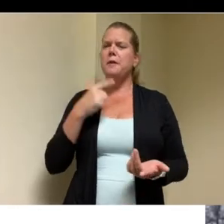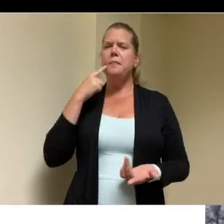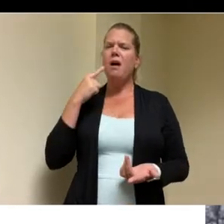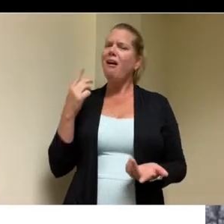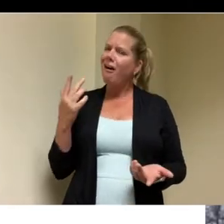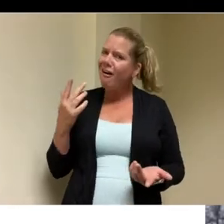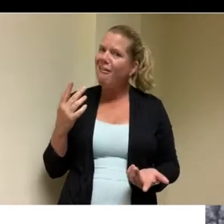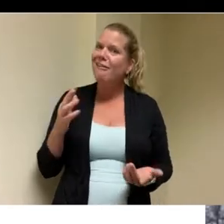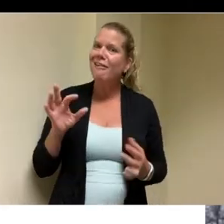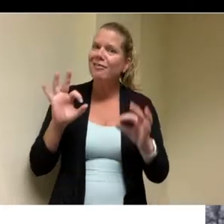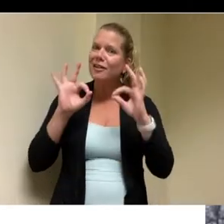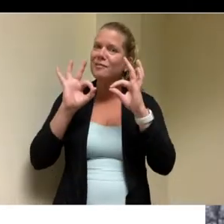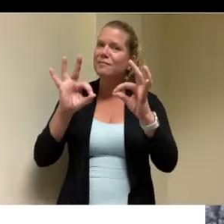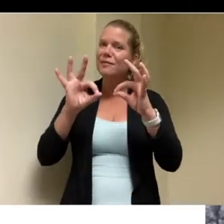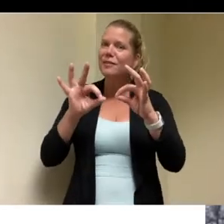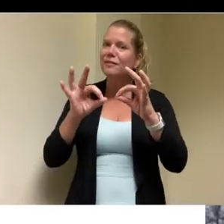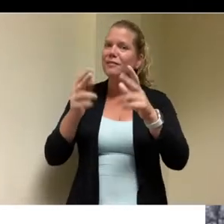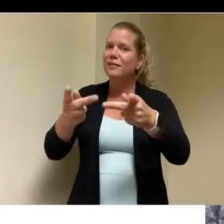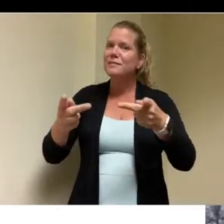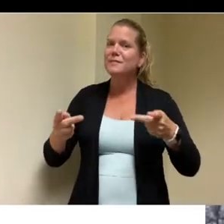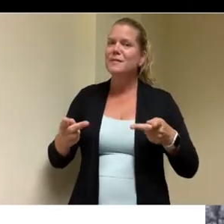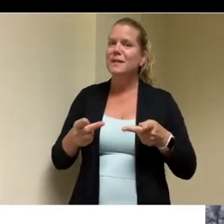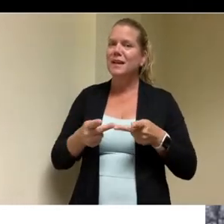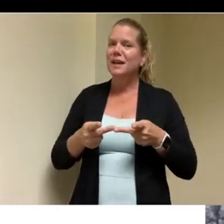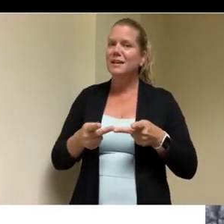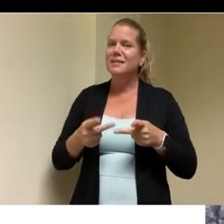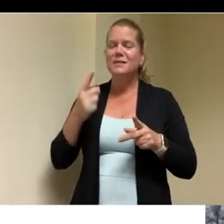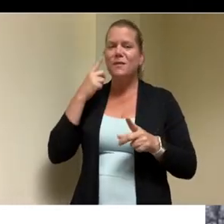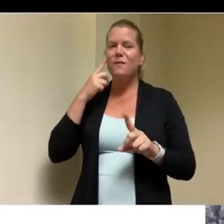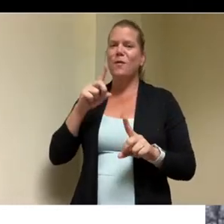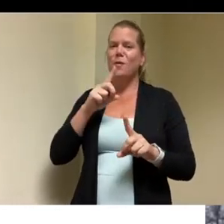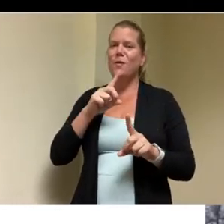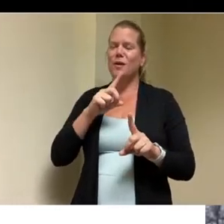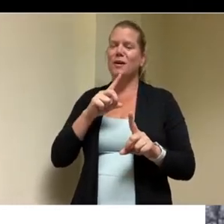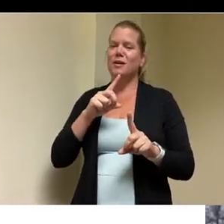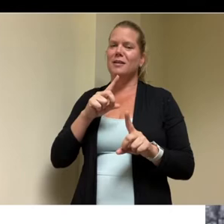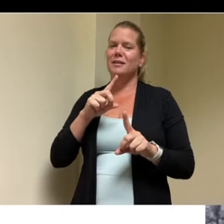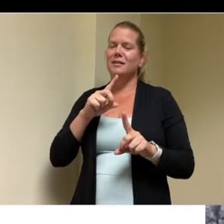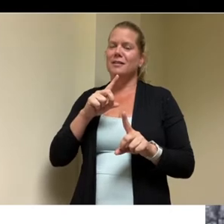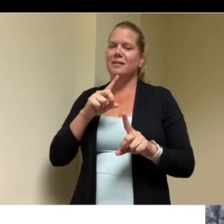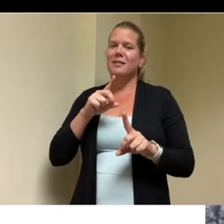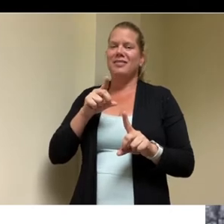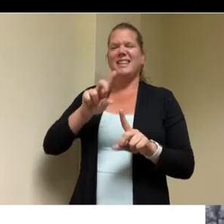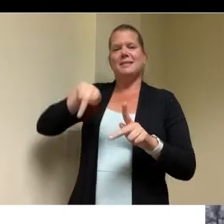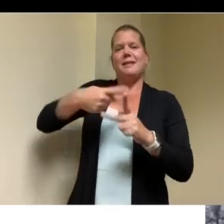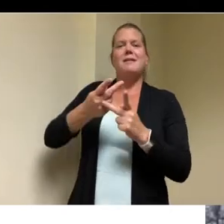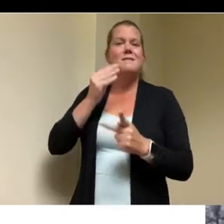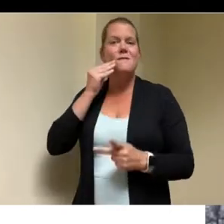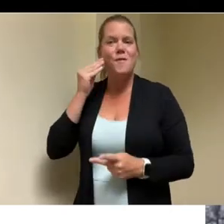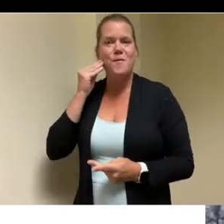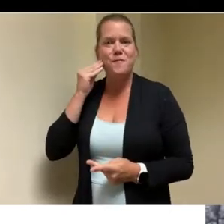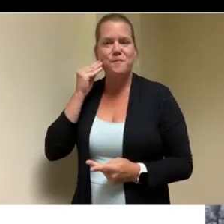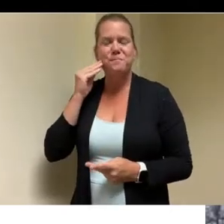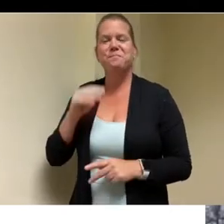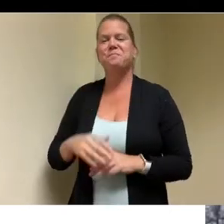a home like this uh that that jim has gone into detail just describing jim also mentioned that we had done a